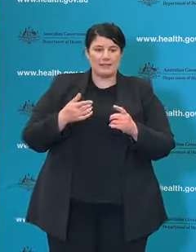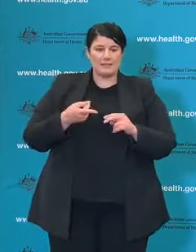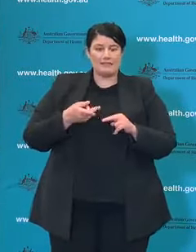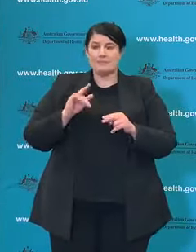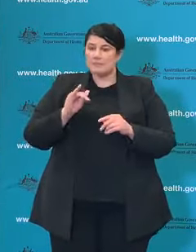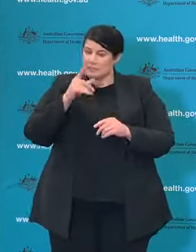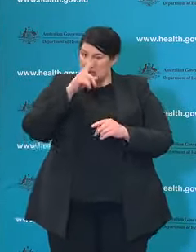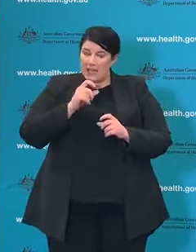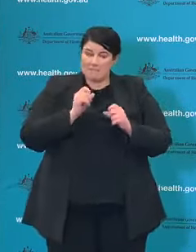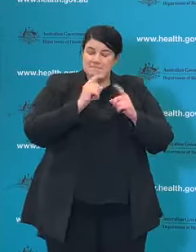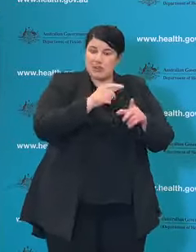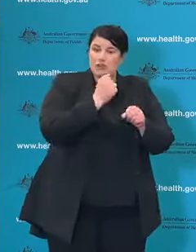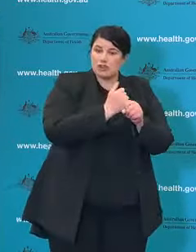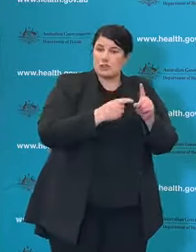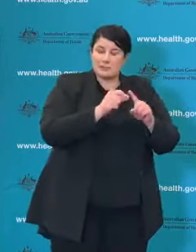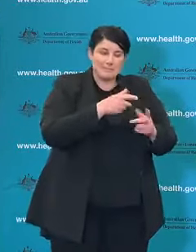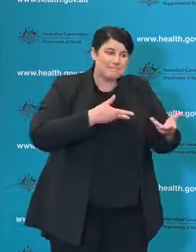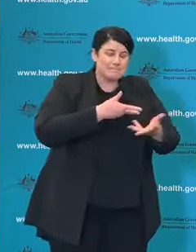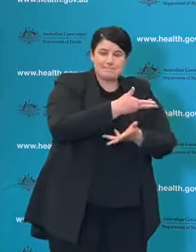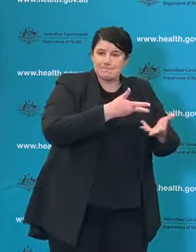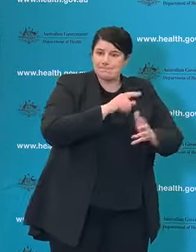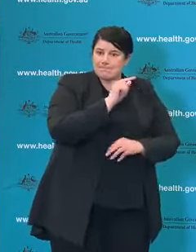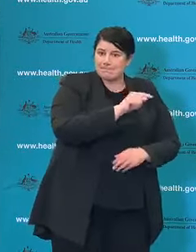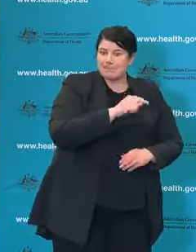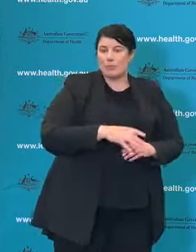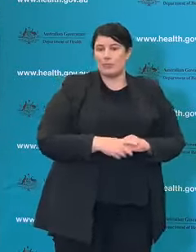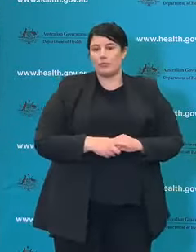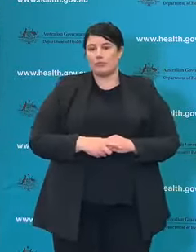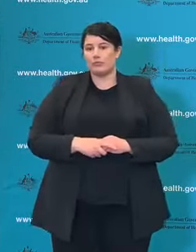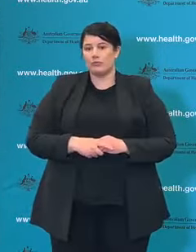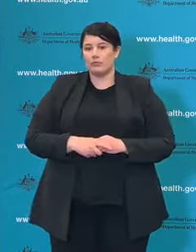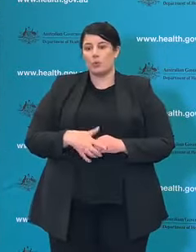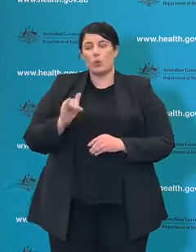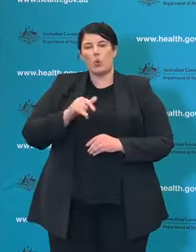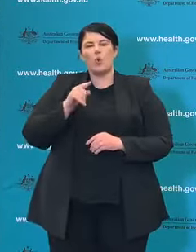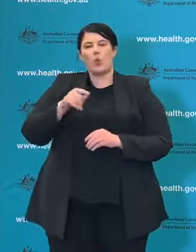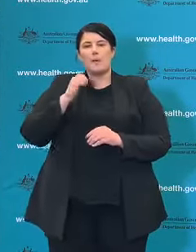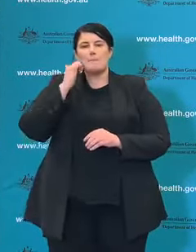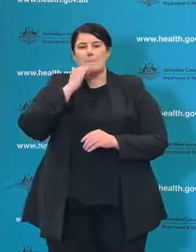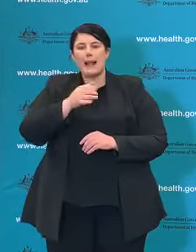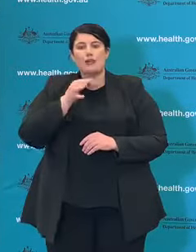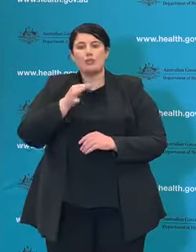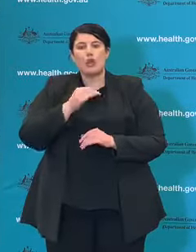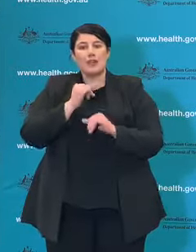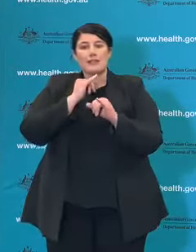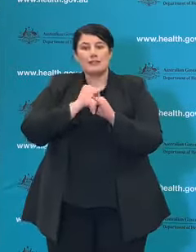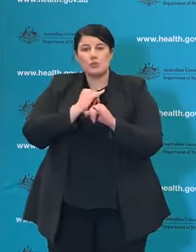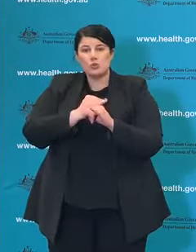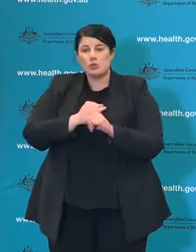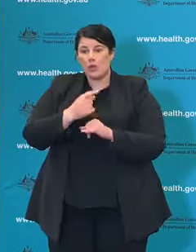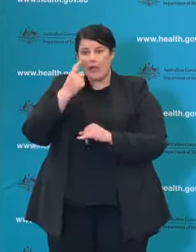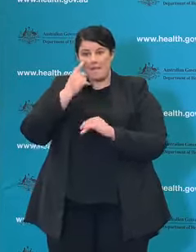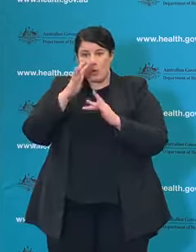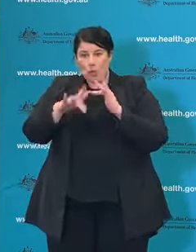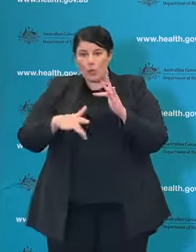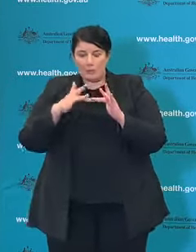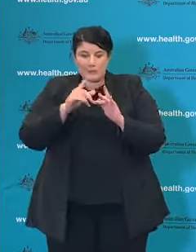through your General Practitioner. Whether that is going to the Blackdog Institute and going to the 10 website - which is a particularly good resource.